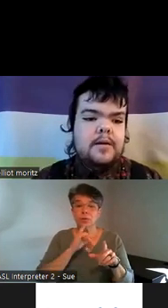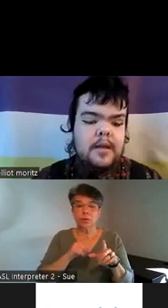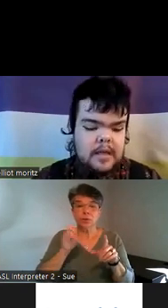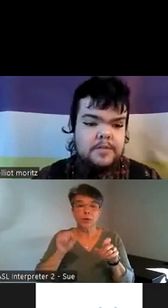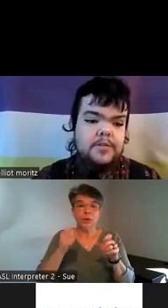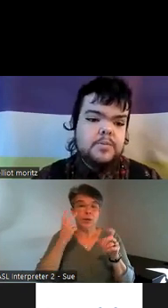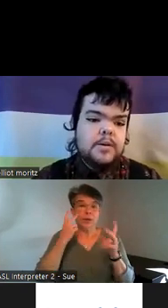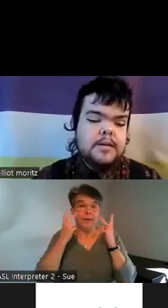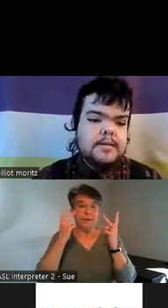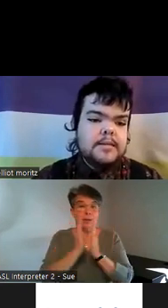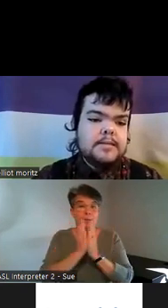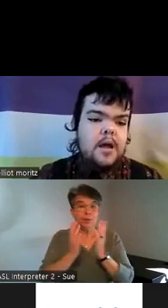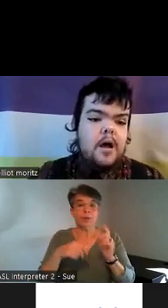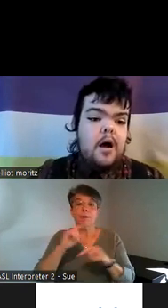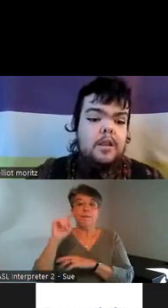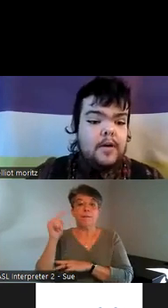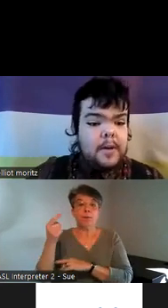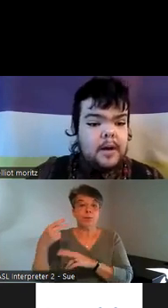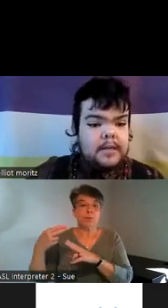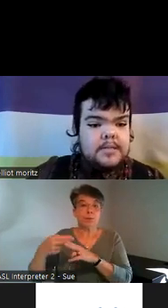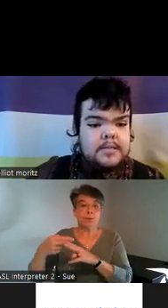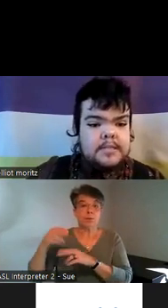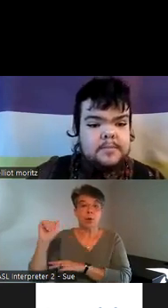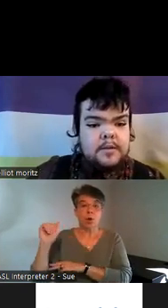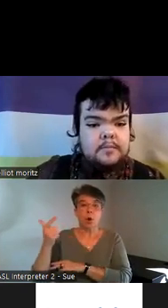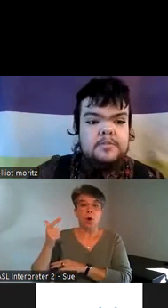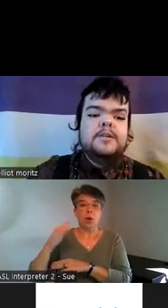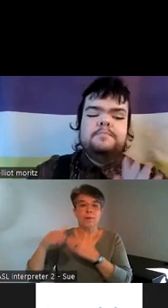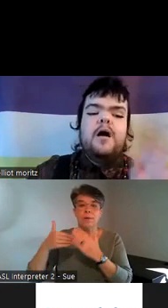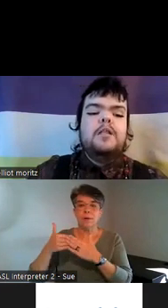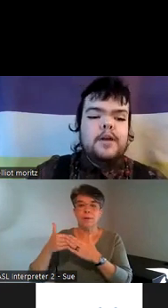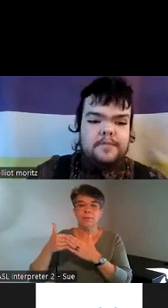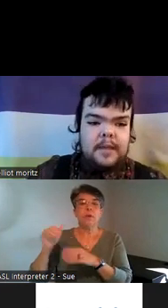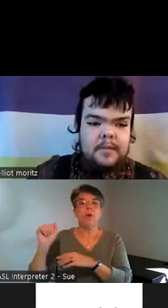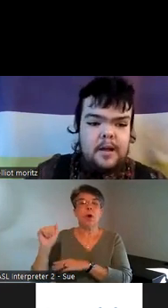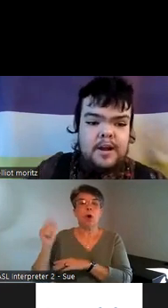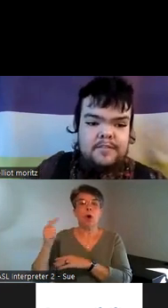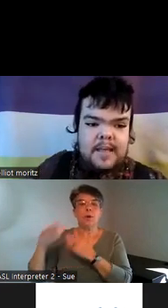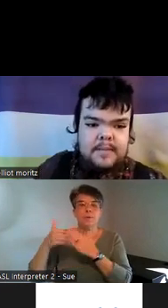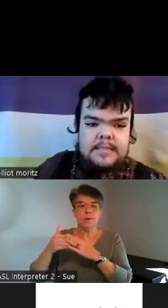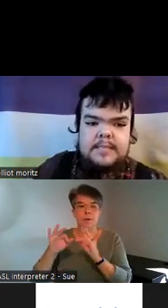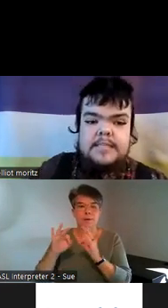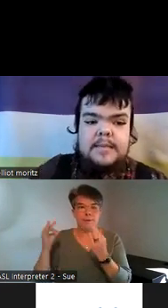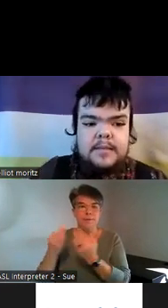now the first one is all of our bodies disable sorry all of our fam all our families disabled